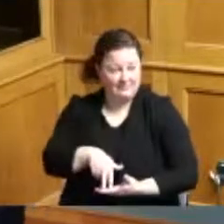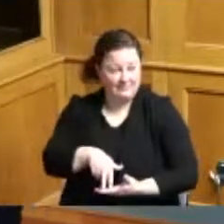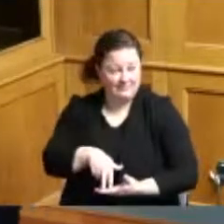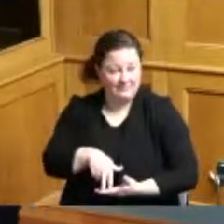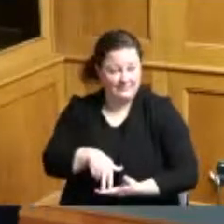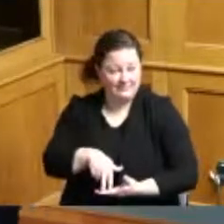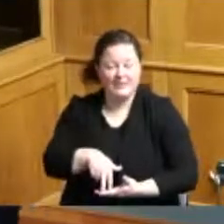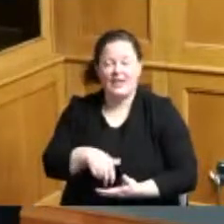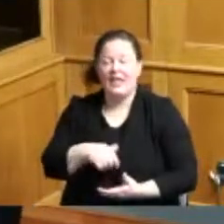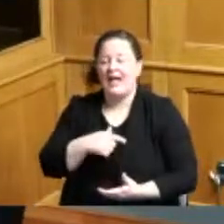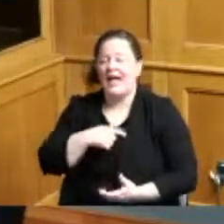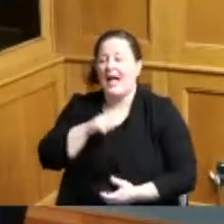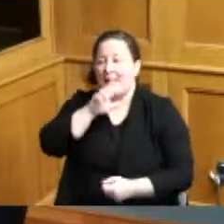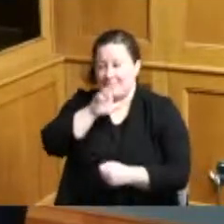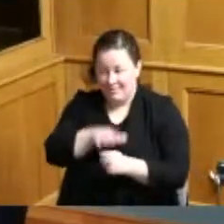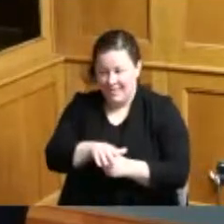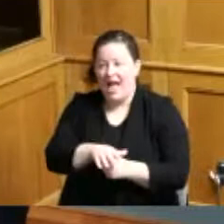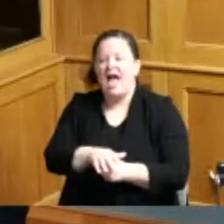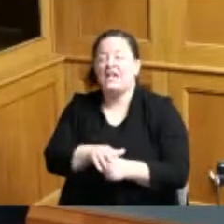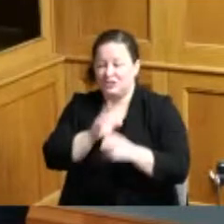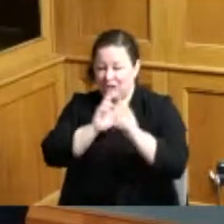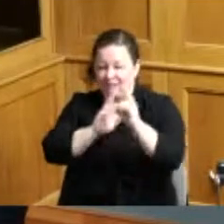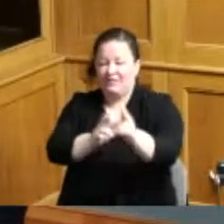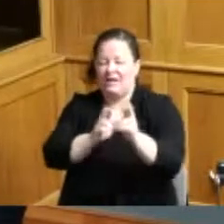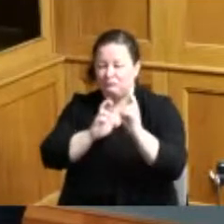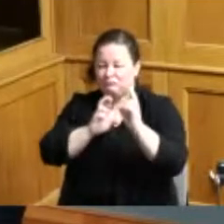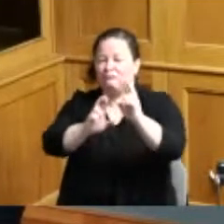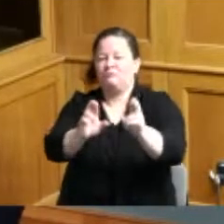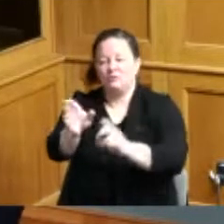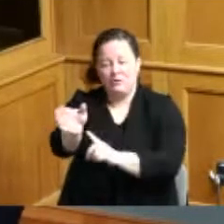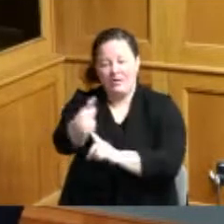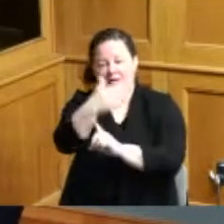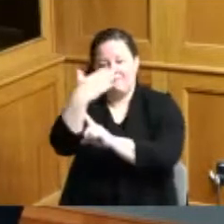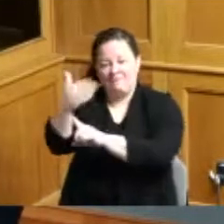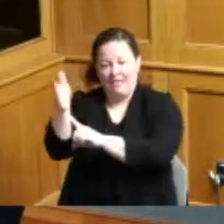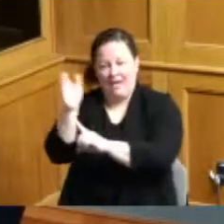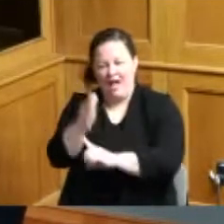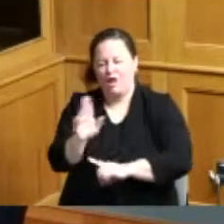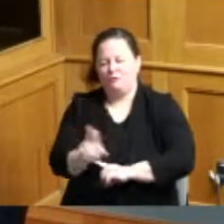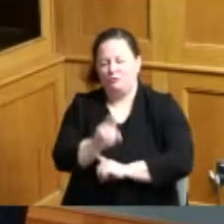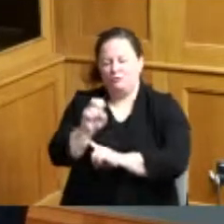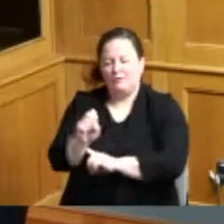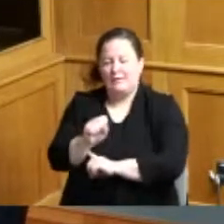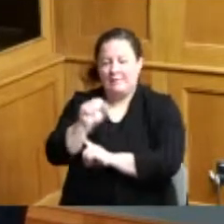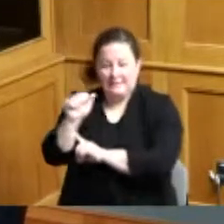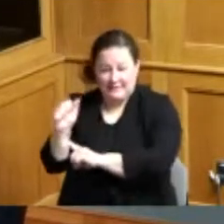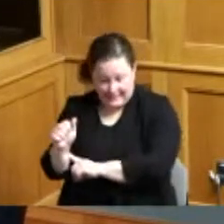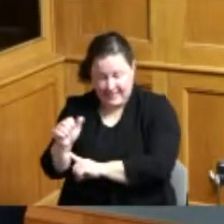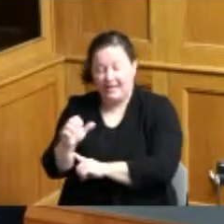I pledge allegiance to the flag of the united states of America and this is the republic for